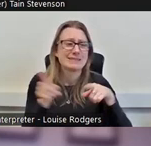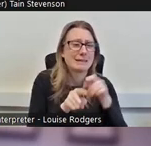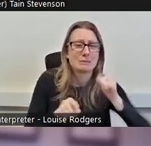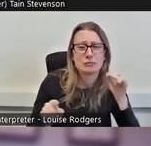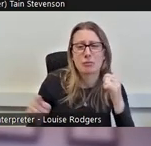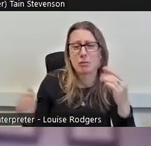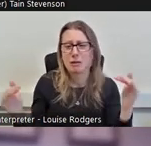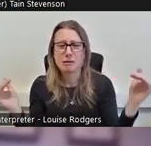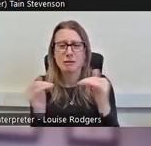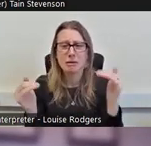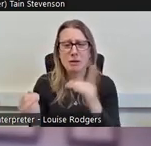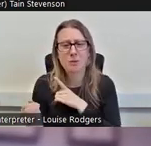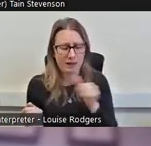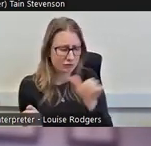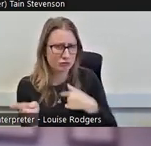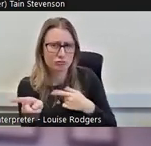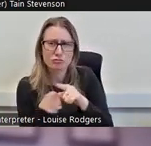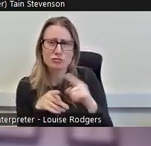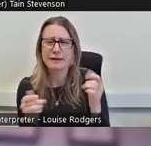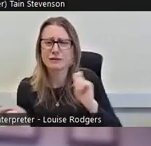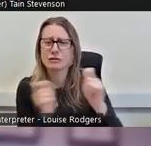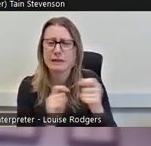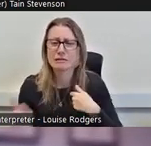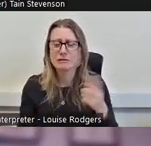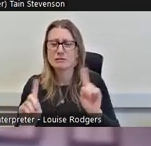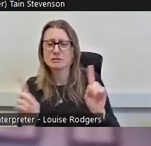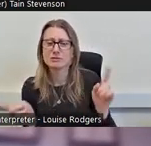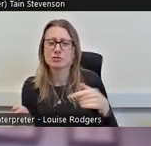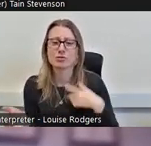why should we try and change that, why don't we keep things the way they are?’